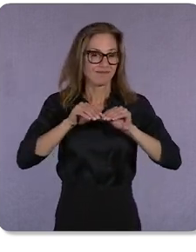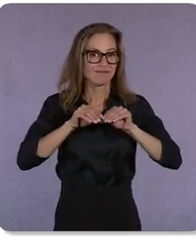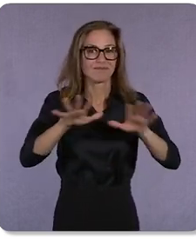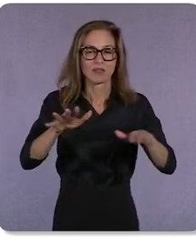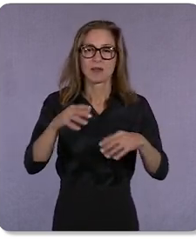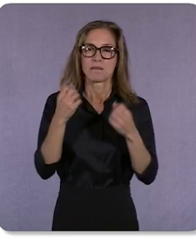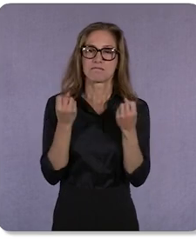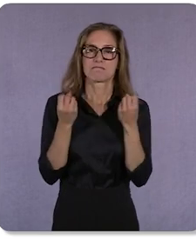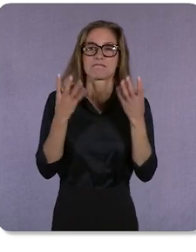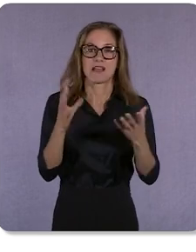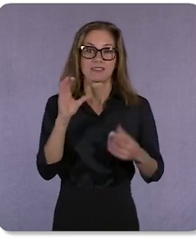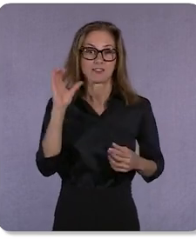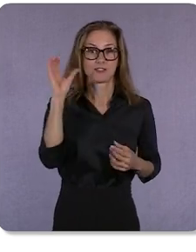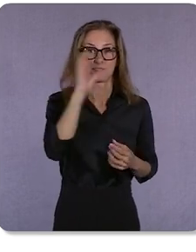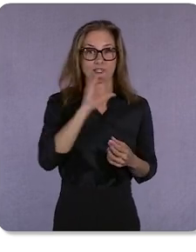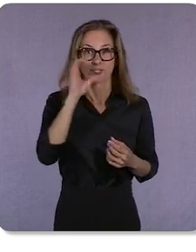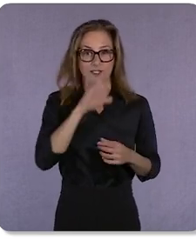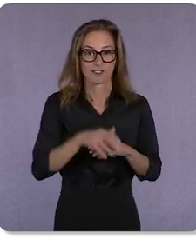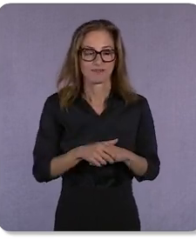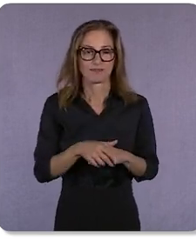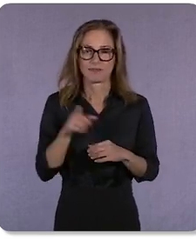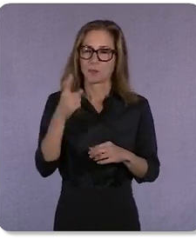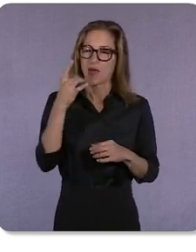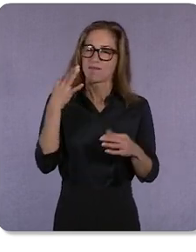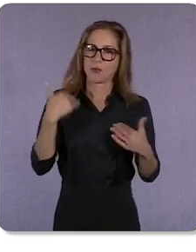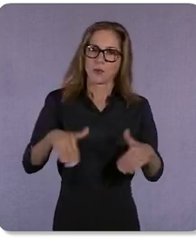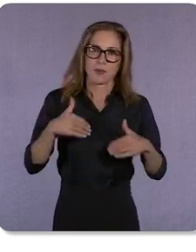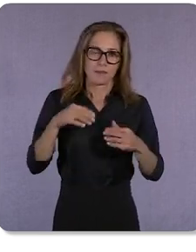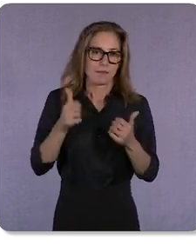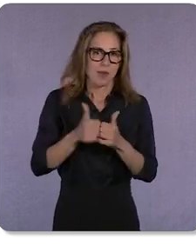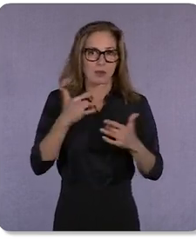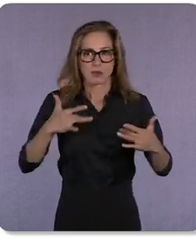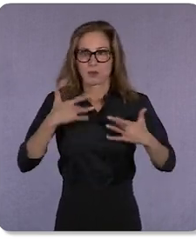which is one of our most significant updates to Search in several years.